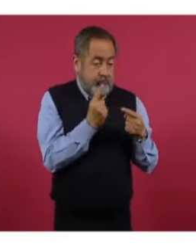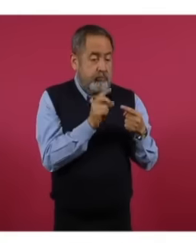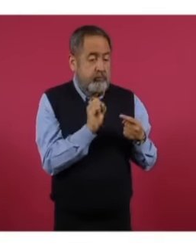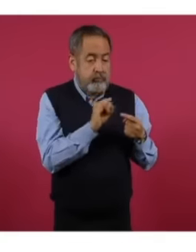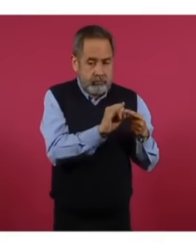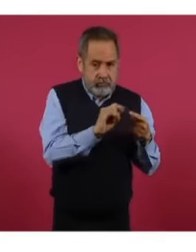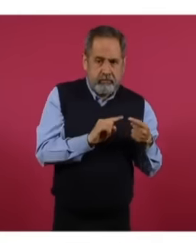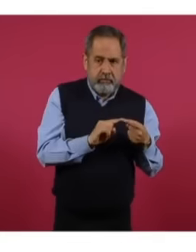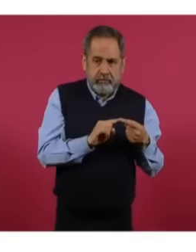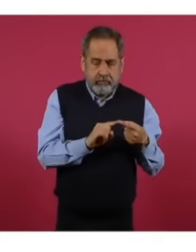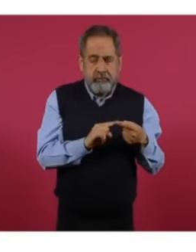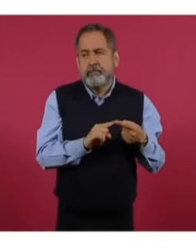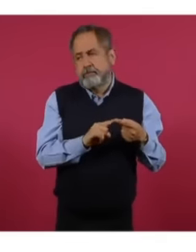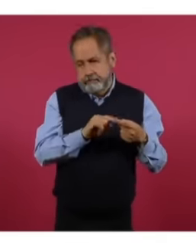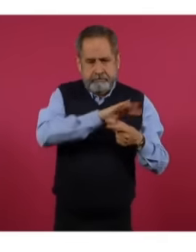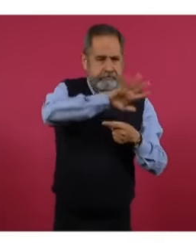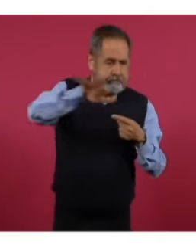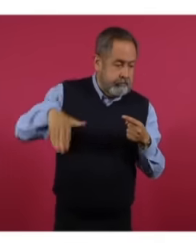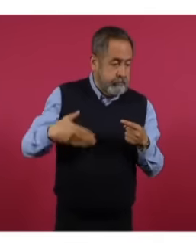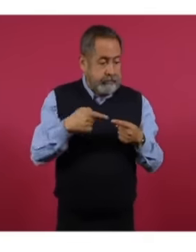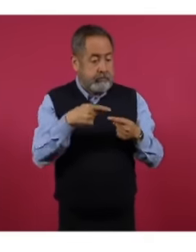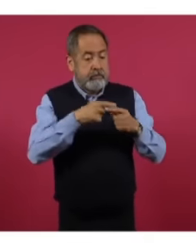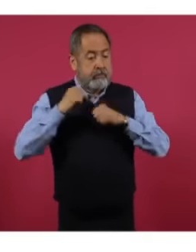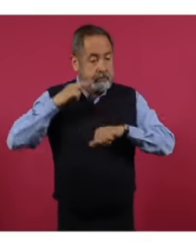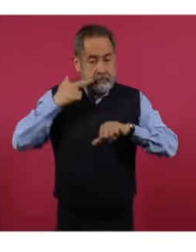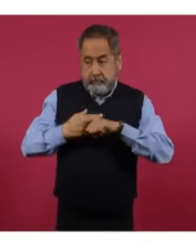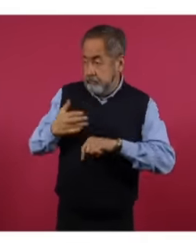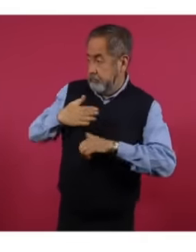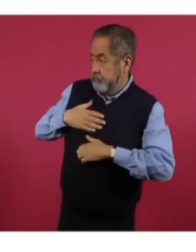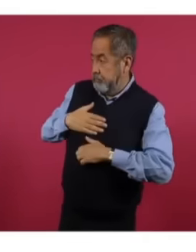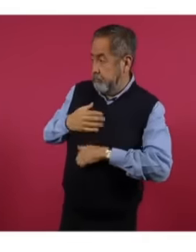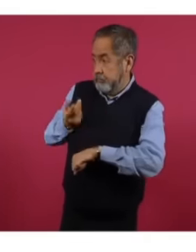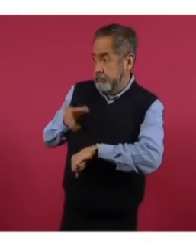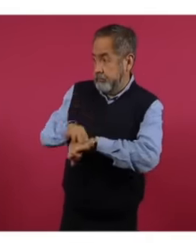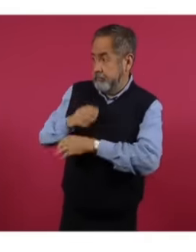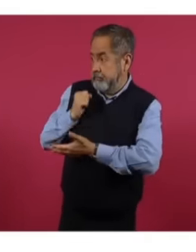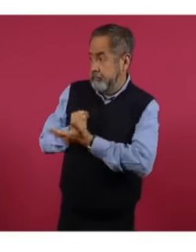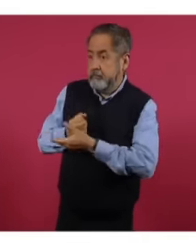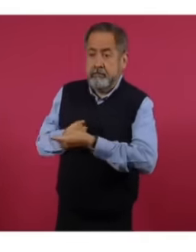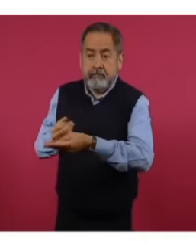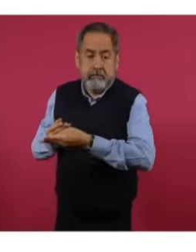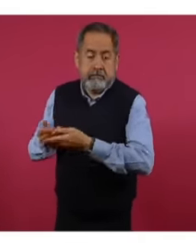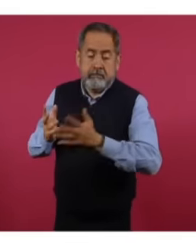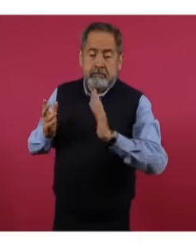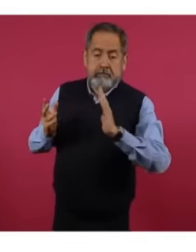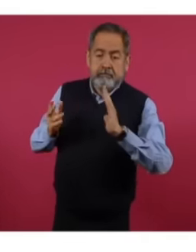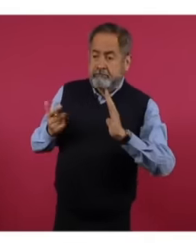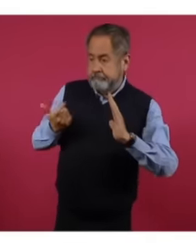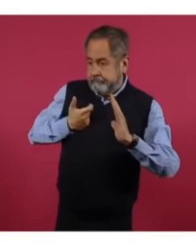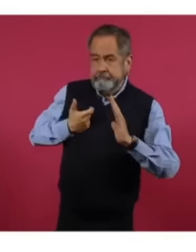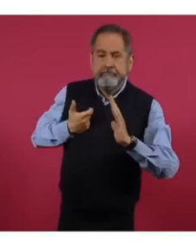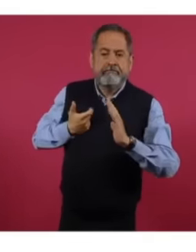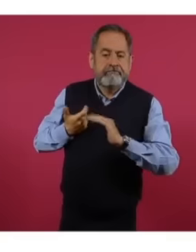well above operating costs or well above reasonable